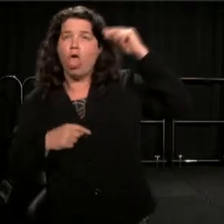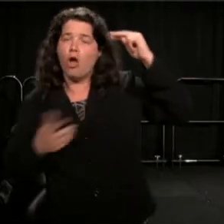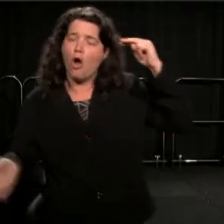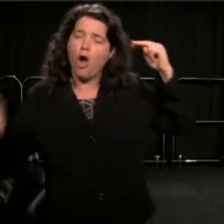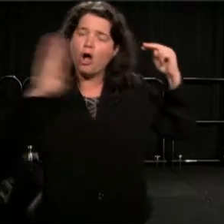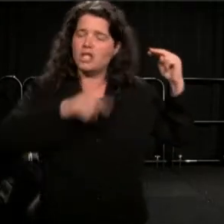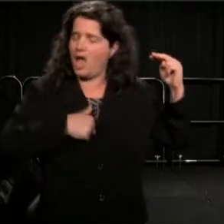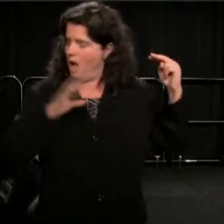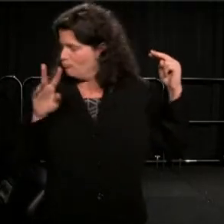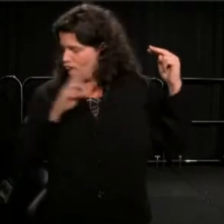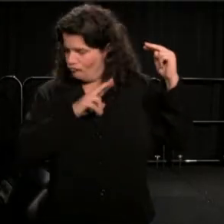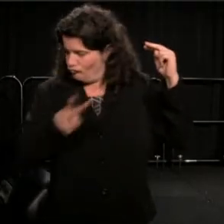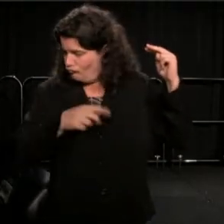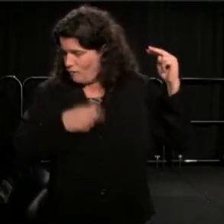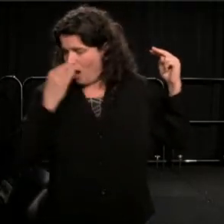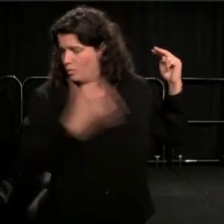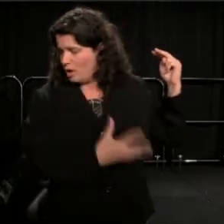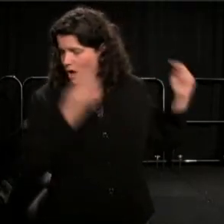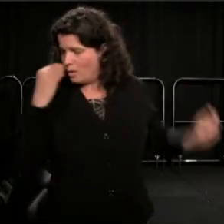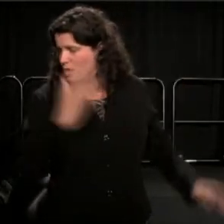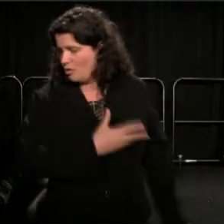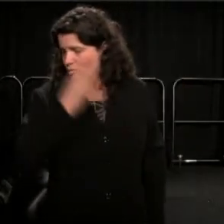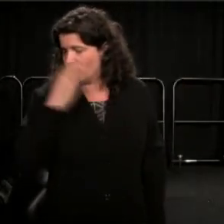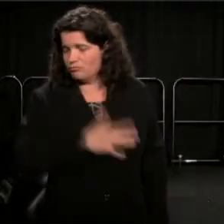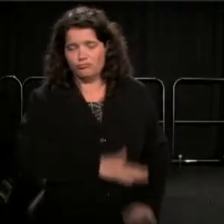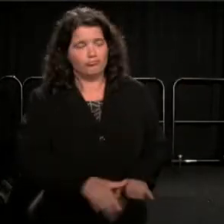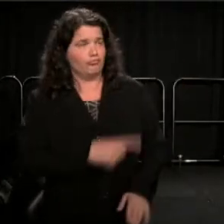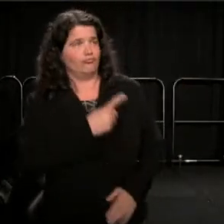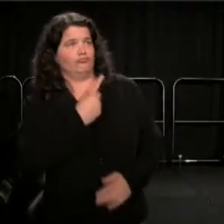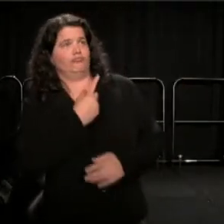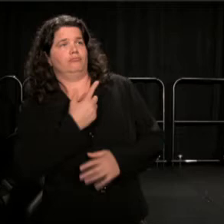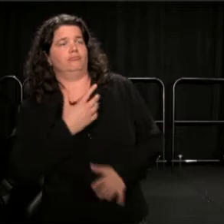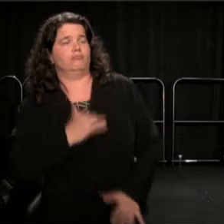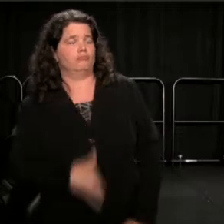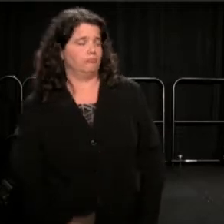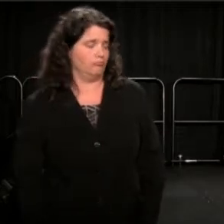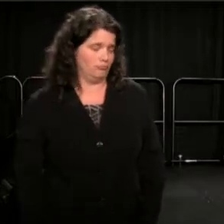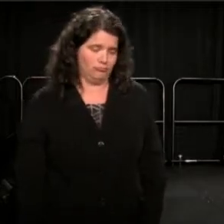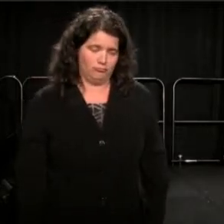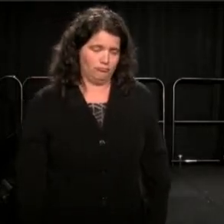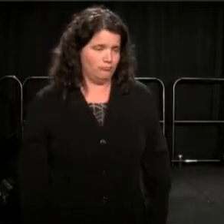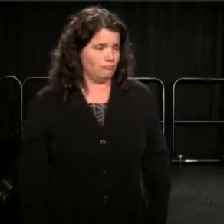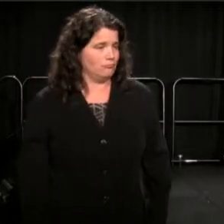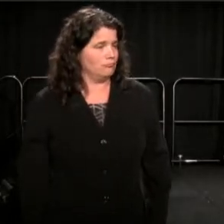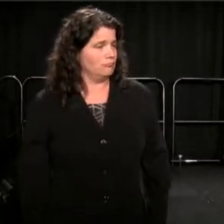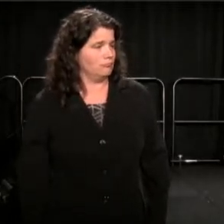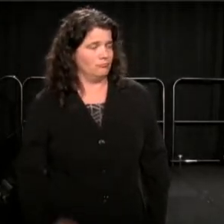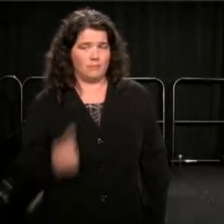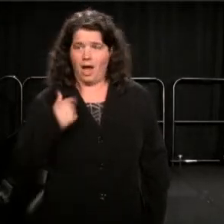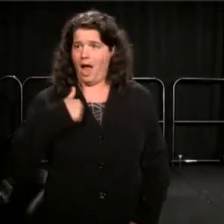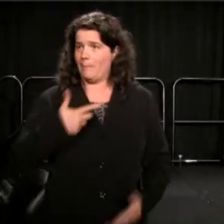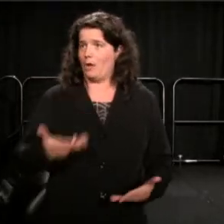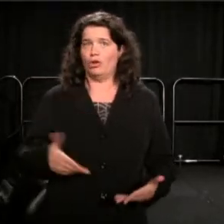I don't care about none of that they doing, you feel me like? Only sin is that I'm out here in these streets.